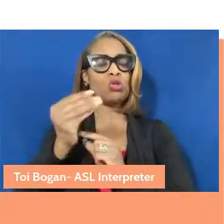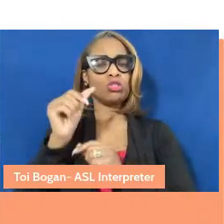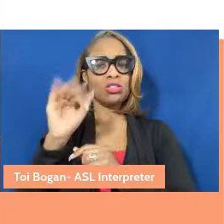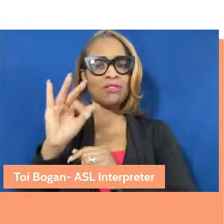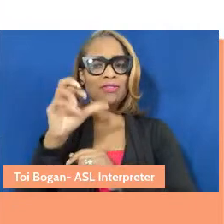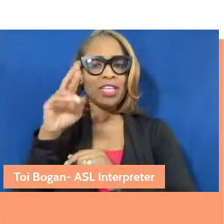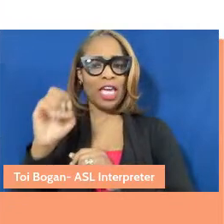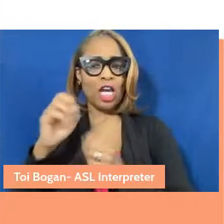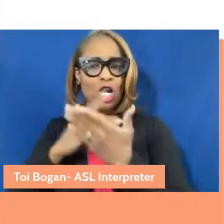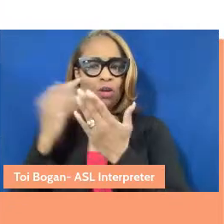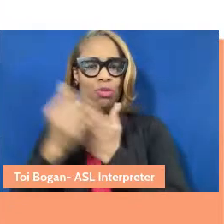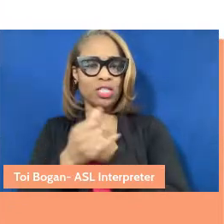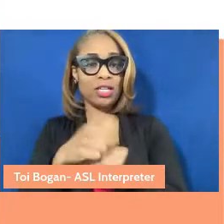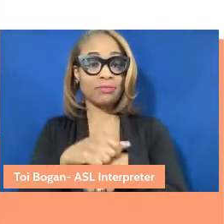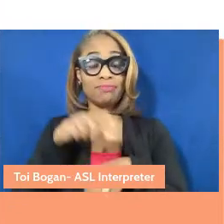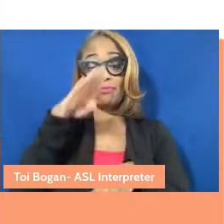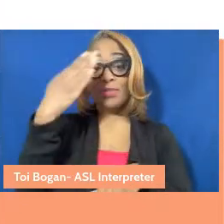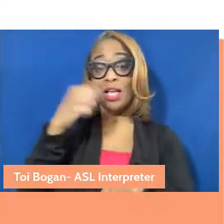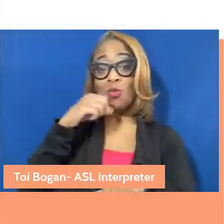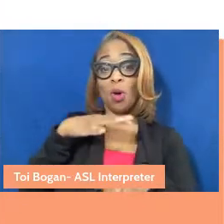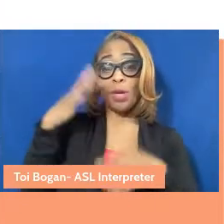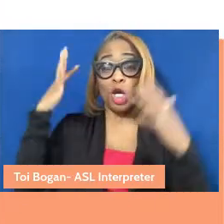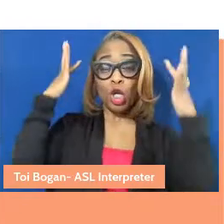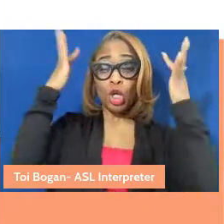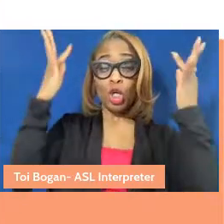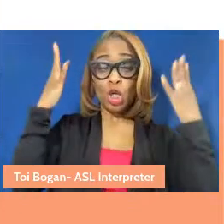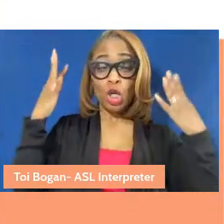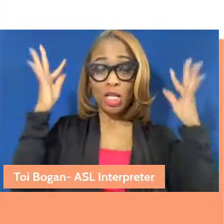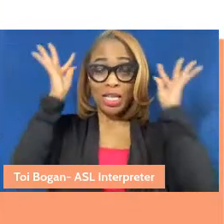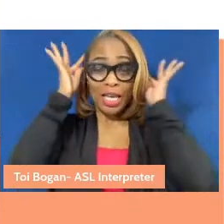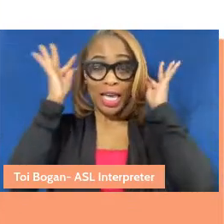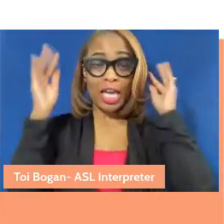I'm a black woman with curly hair. I'm sitting in front of my plant